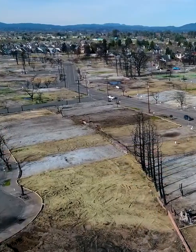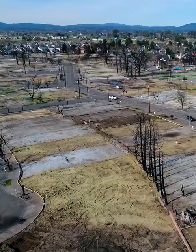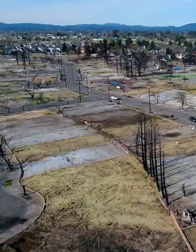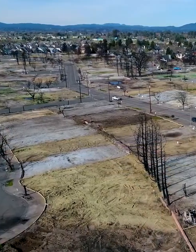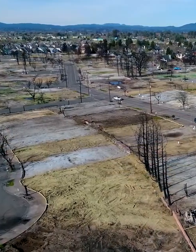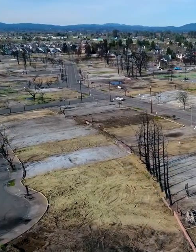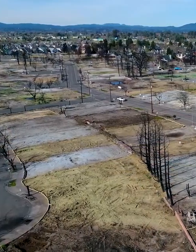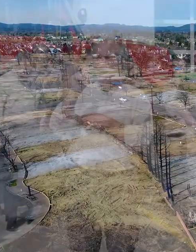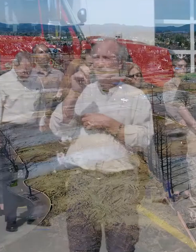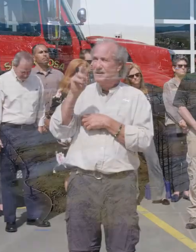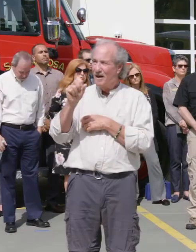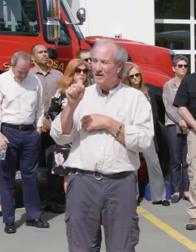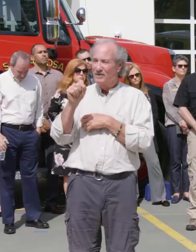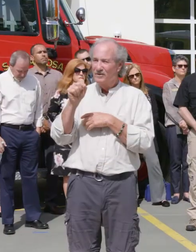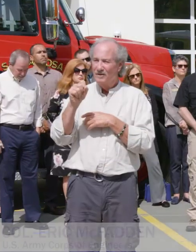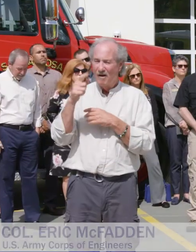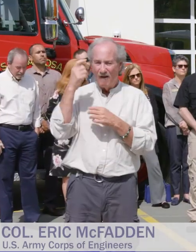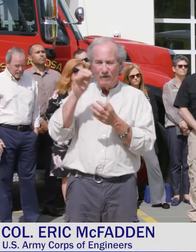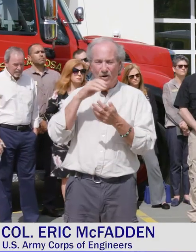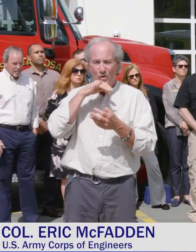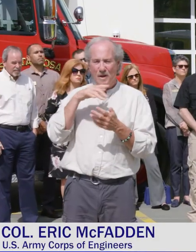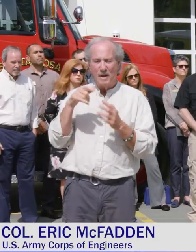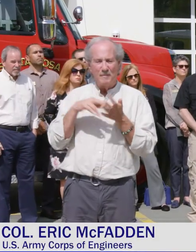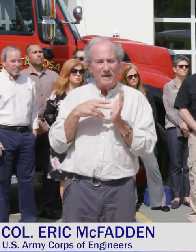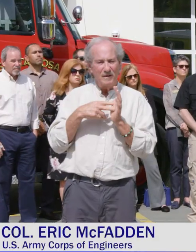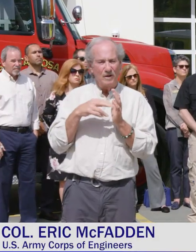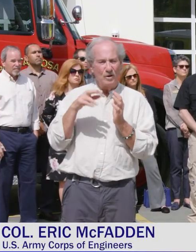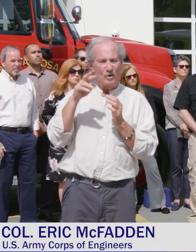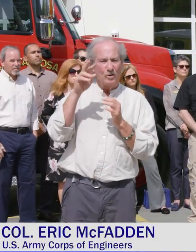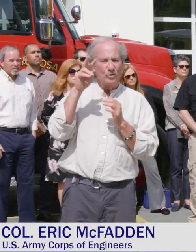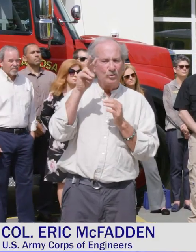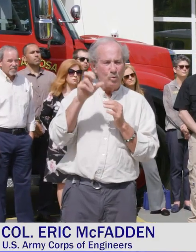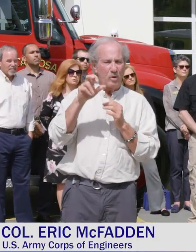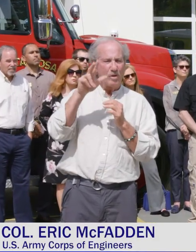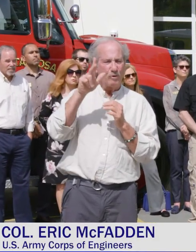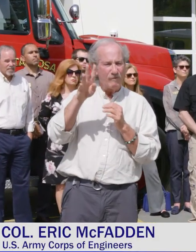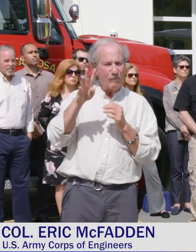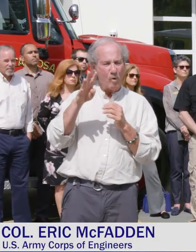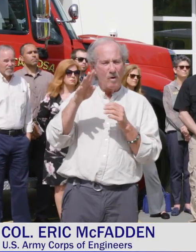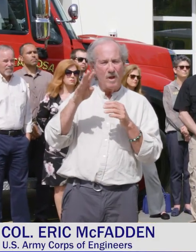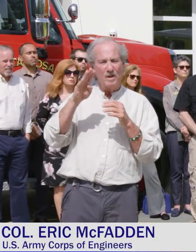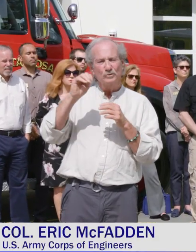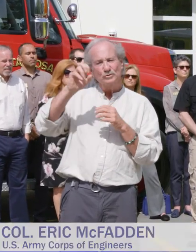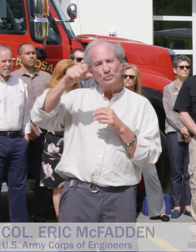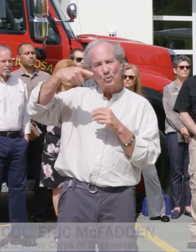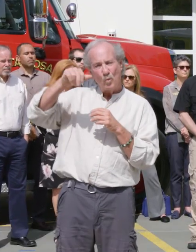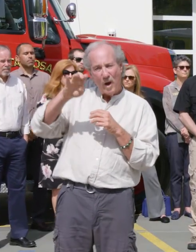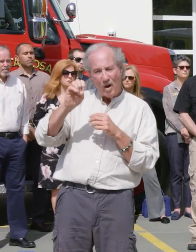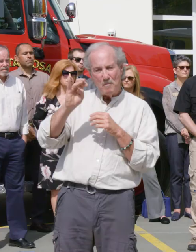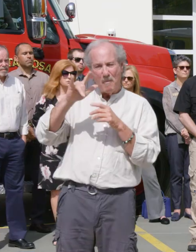debris which equates to nearly 314 square miles of fire area that's been